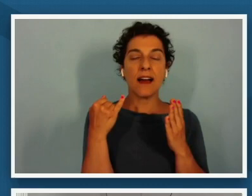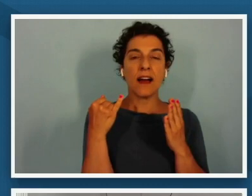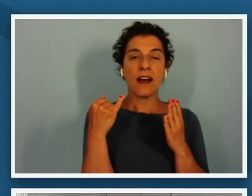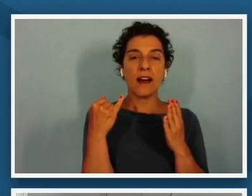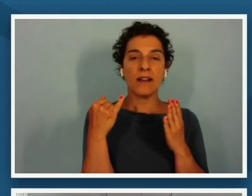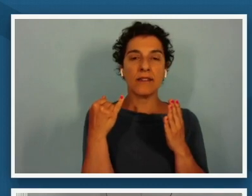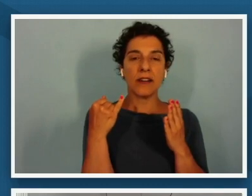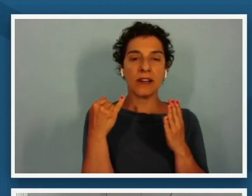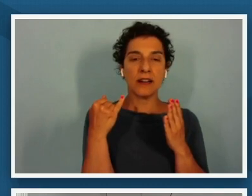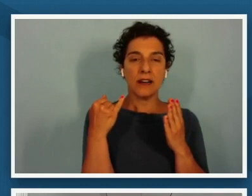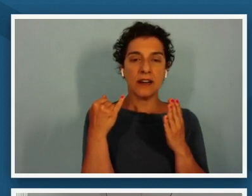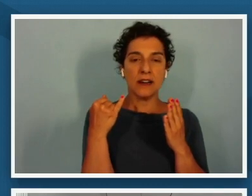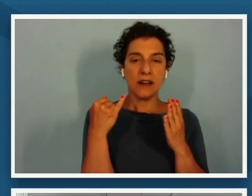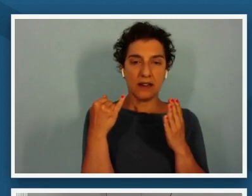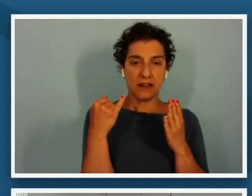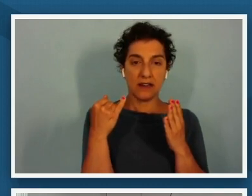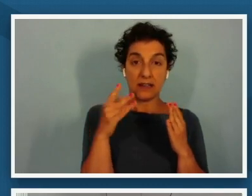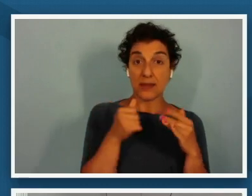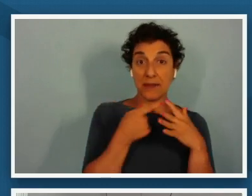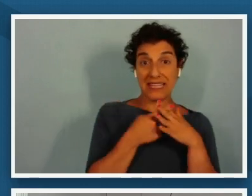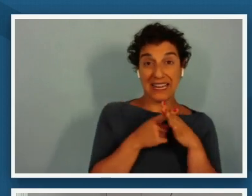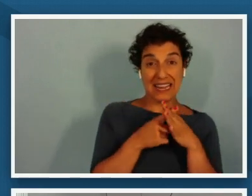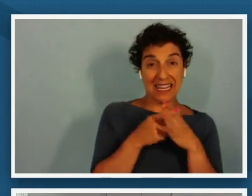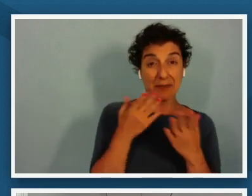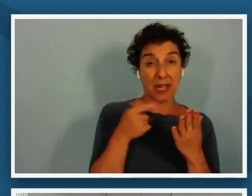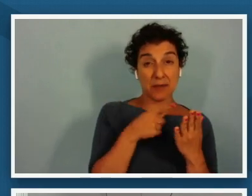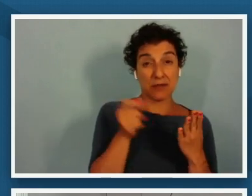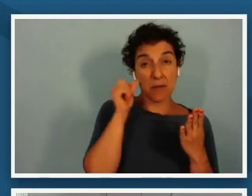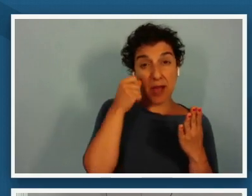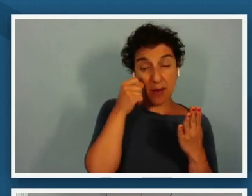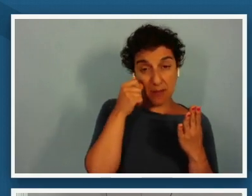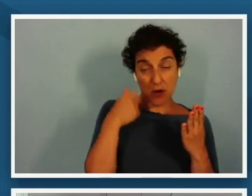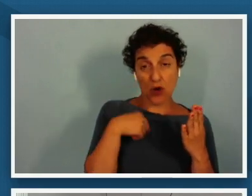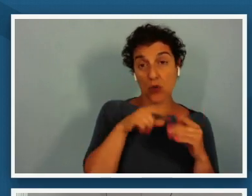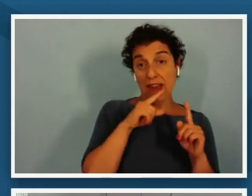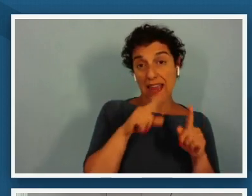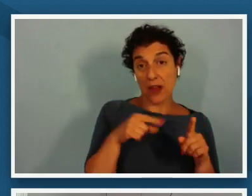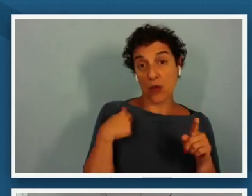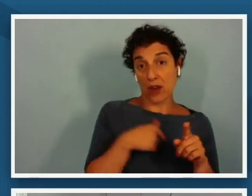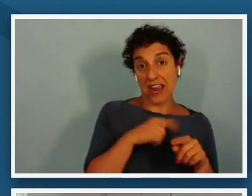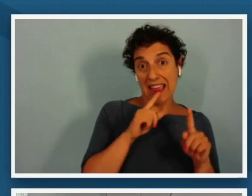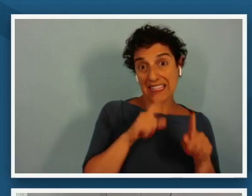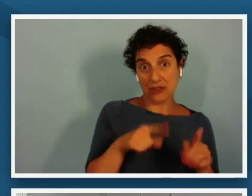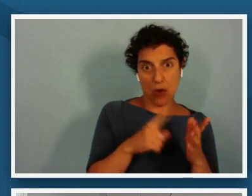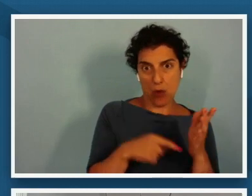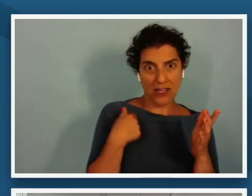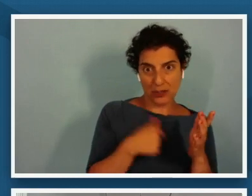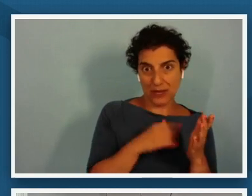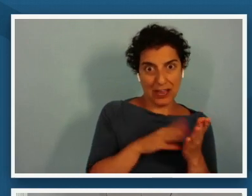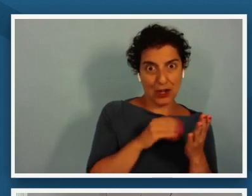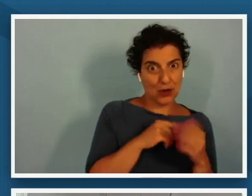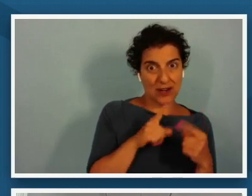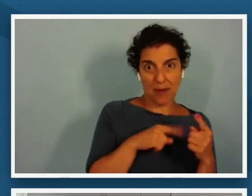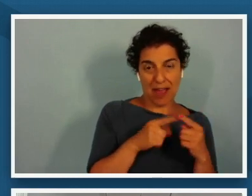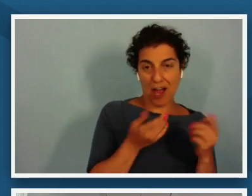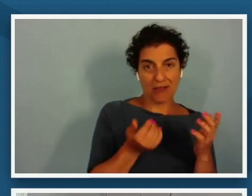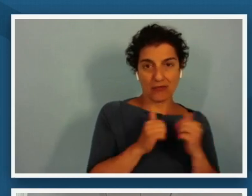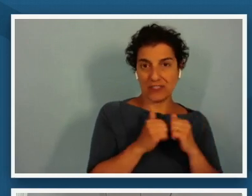we at the very beginning you may remember we're answering the question um what did we even learn about